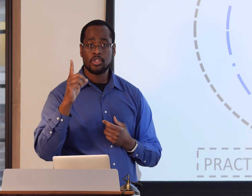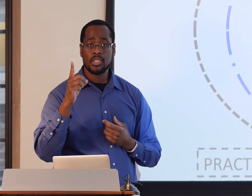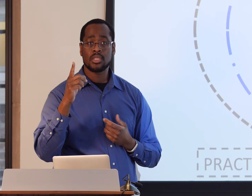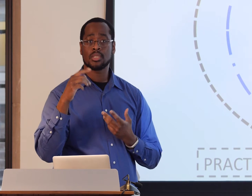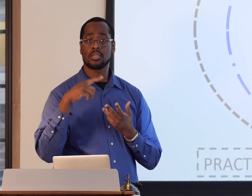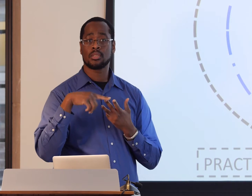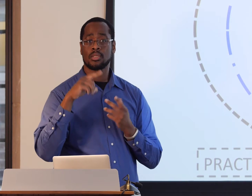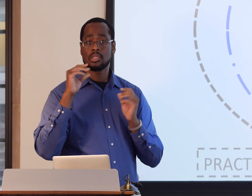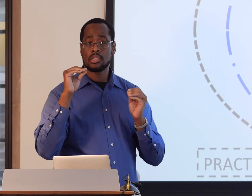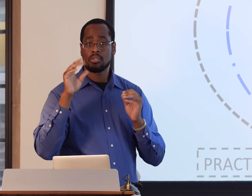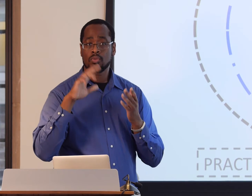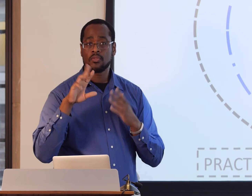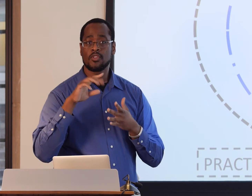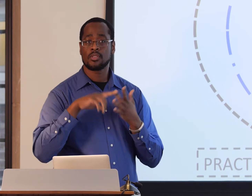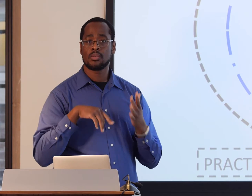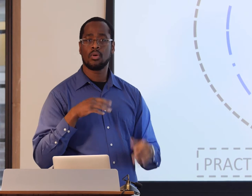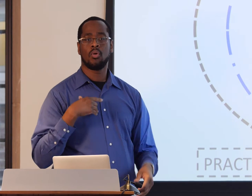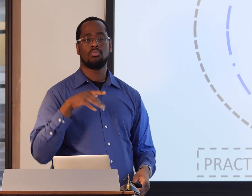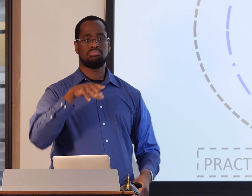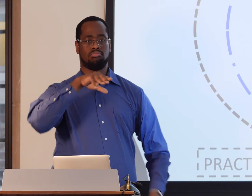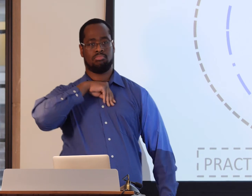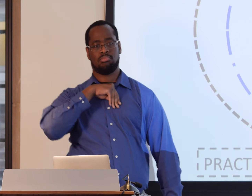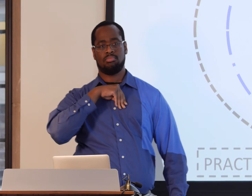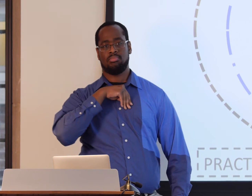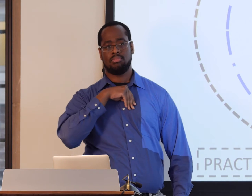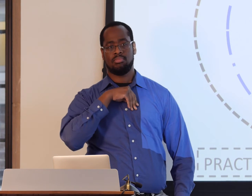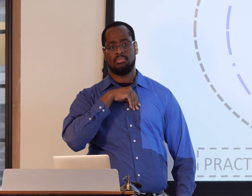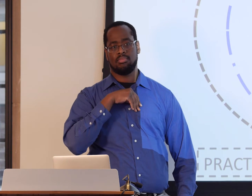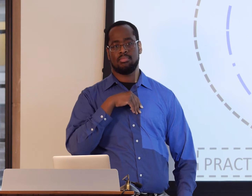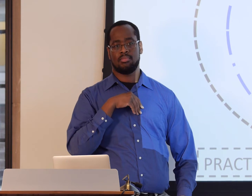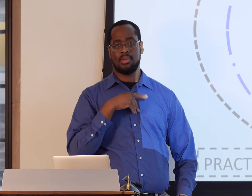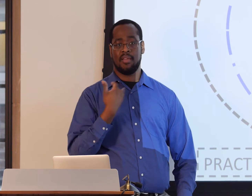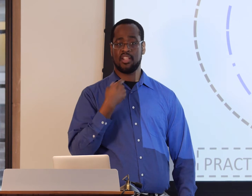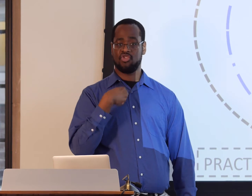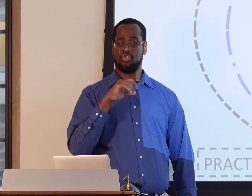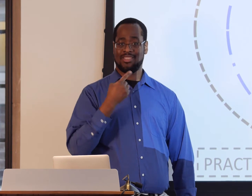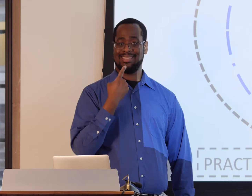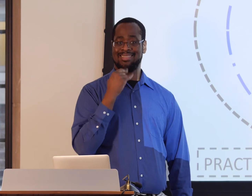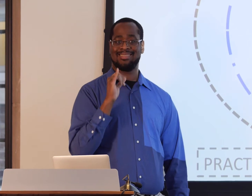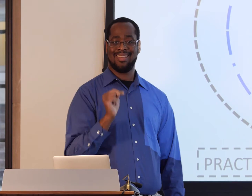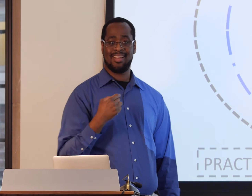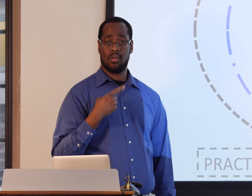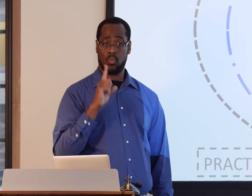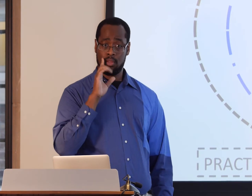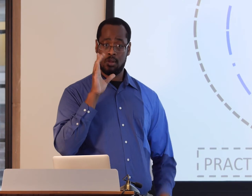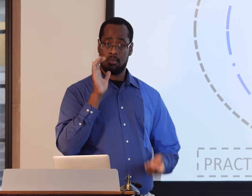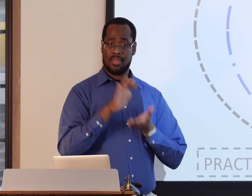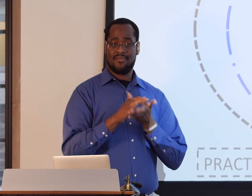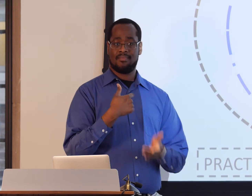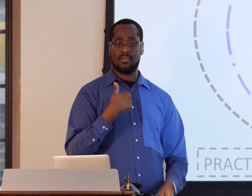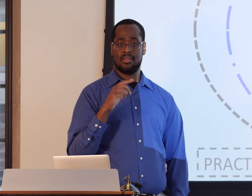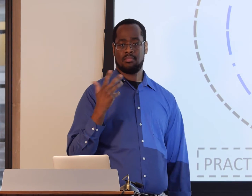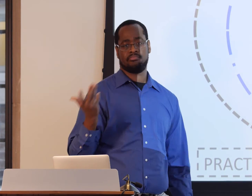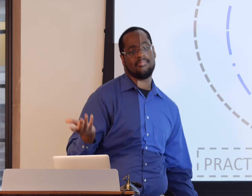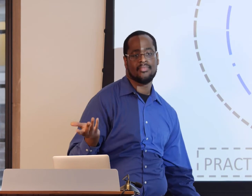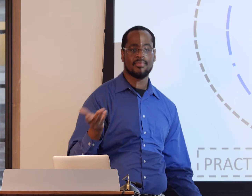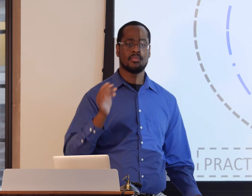Somebody might not know that I have a PhD and I teach at another university, but once they do find out, they may accept me.